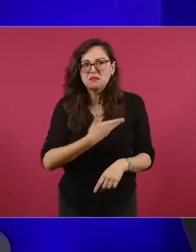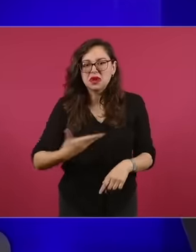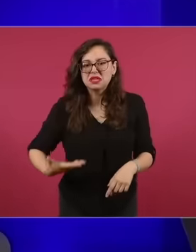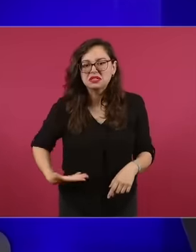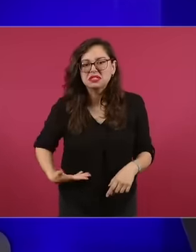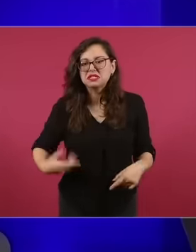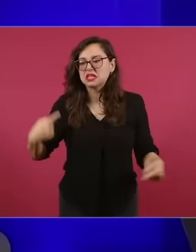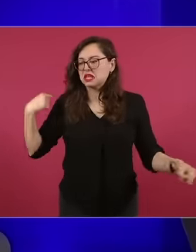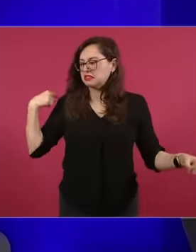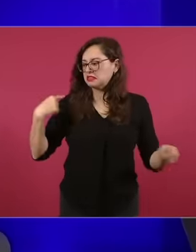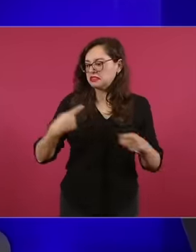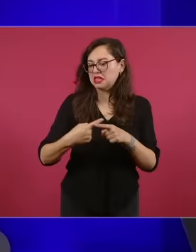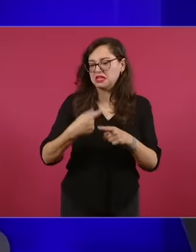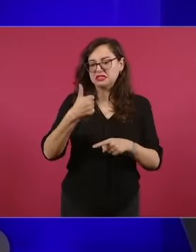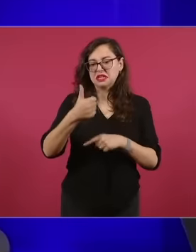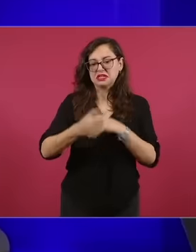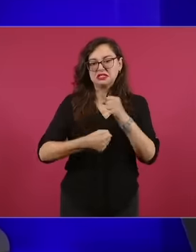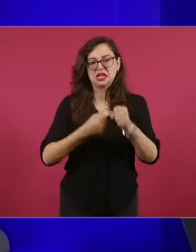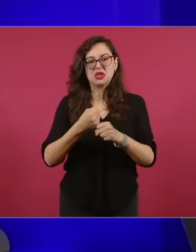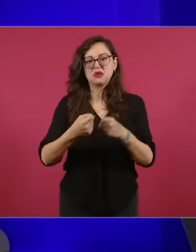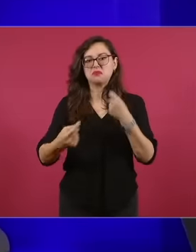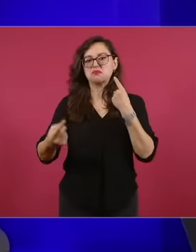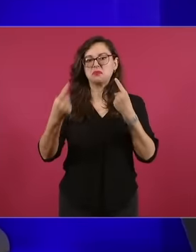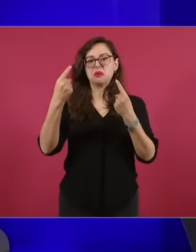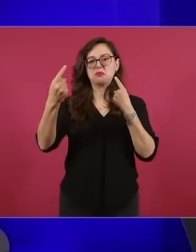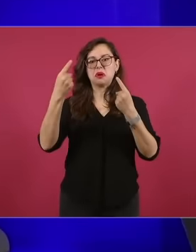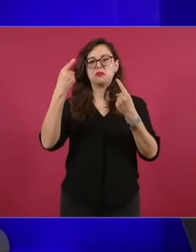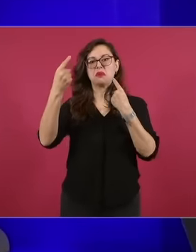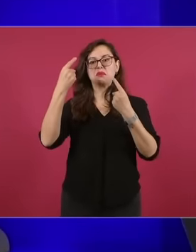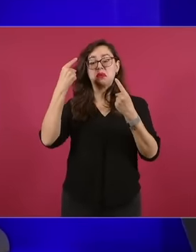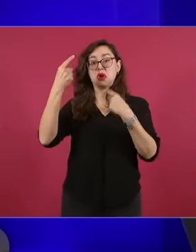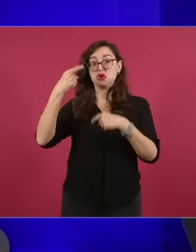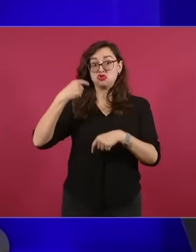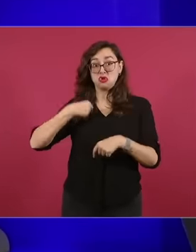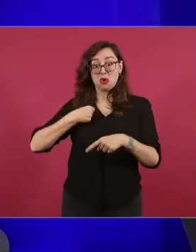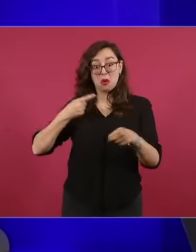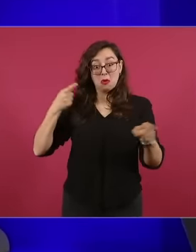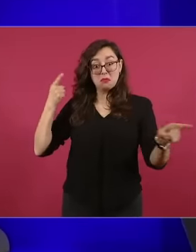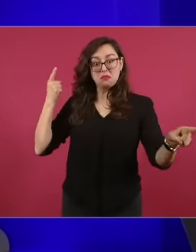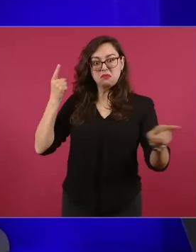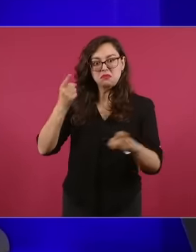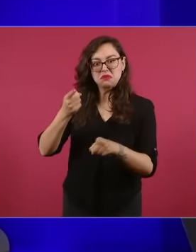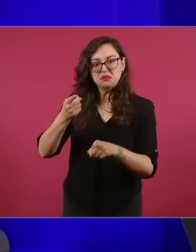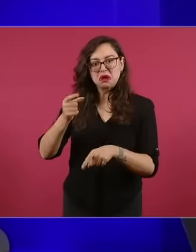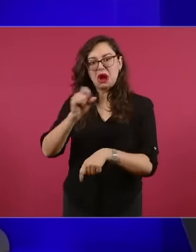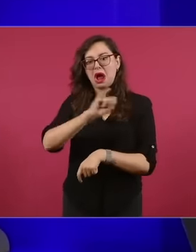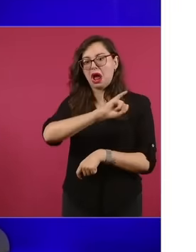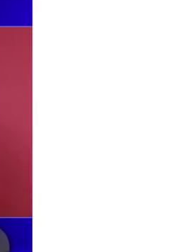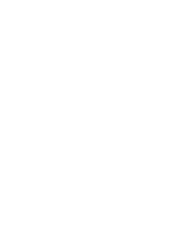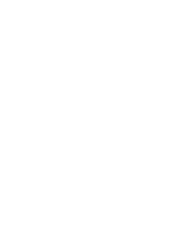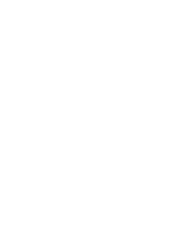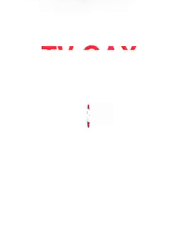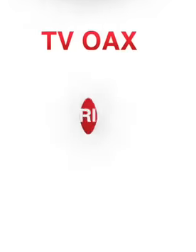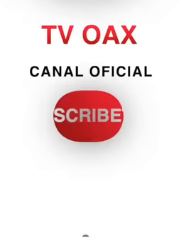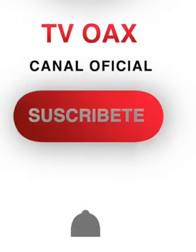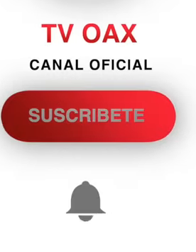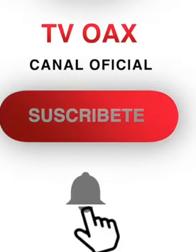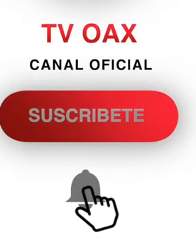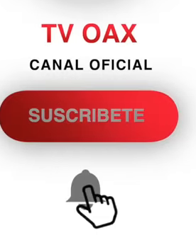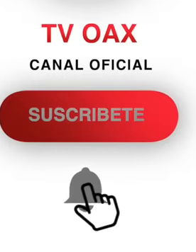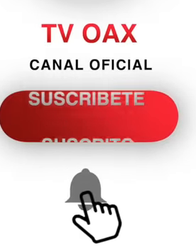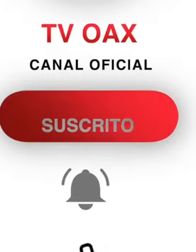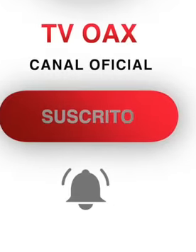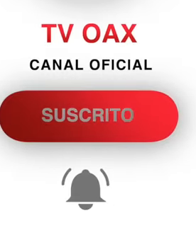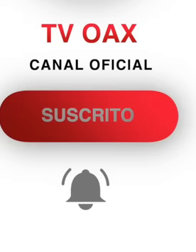years I have never insulted you I have never never never pointed out some contradictions I can